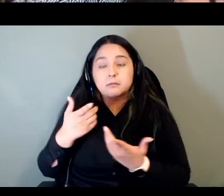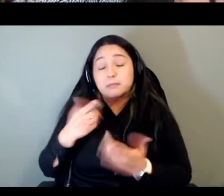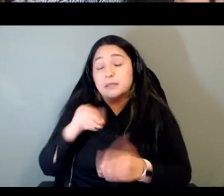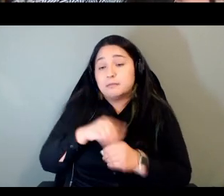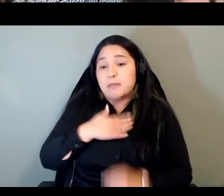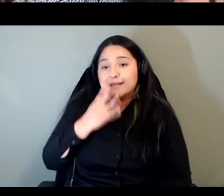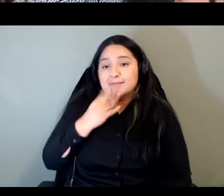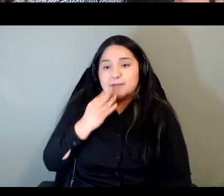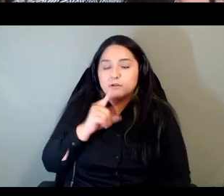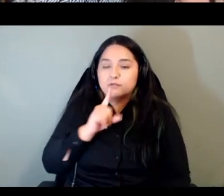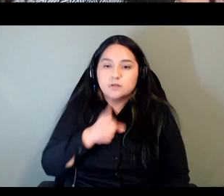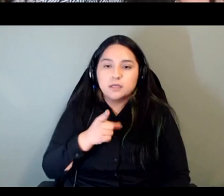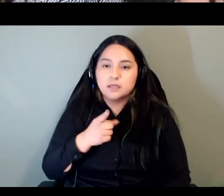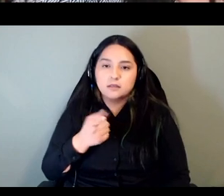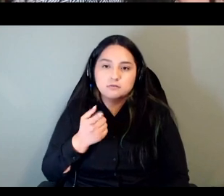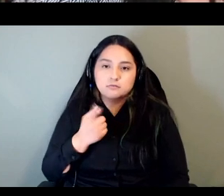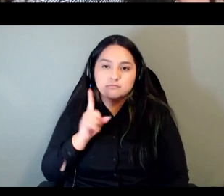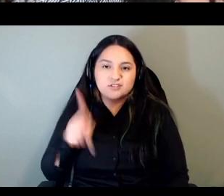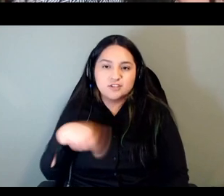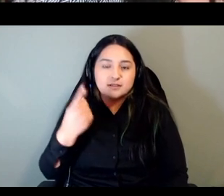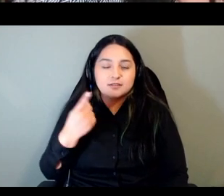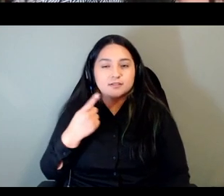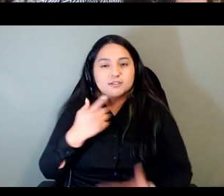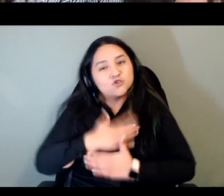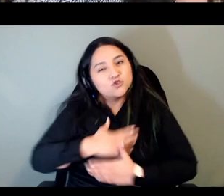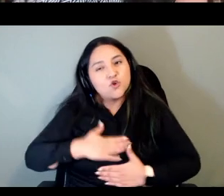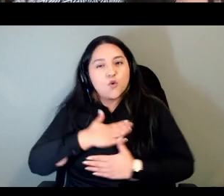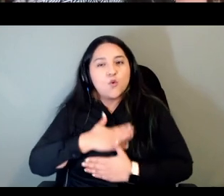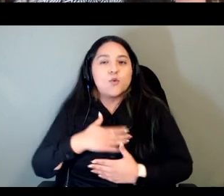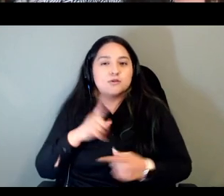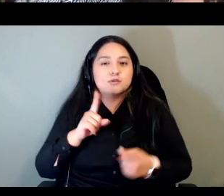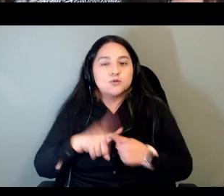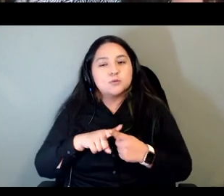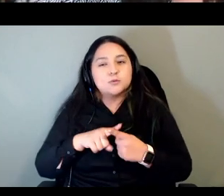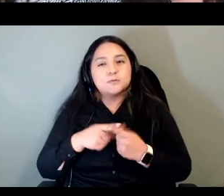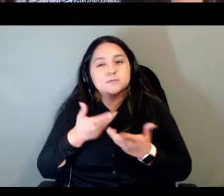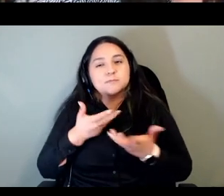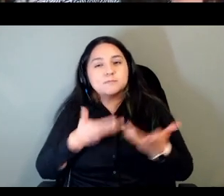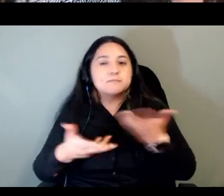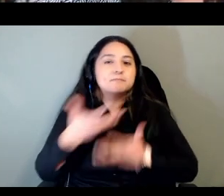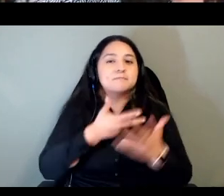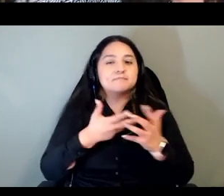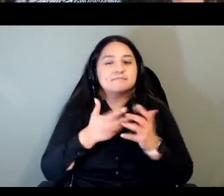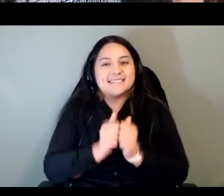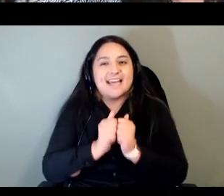a joy to be had as they spend time together in so many ways they're socially isolated